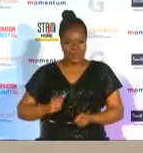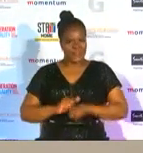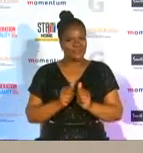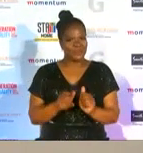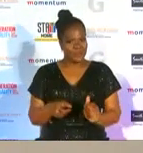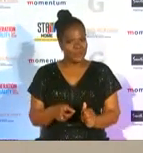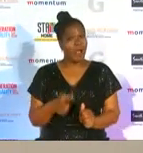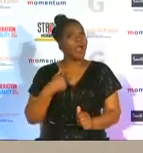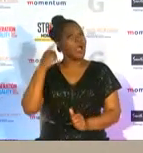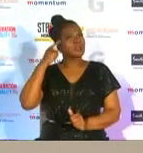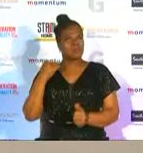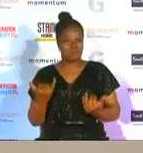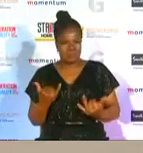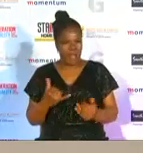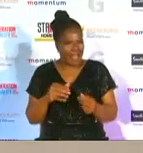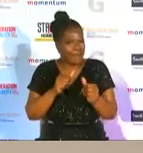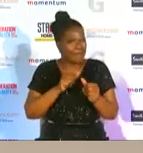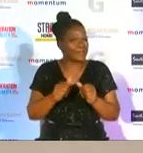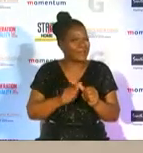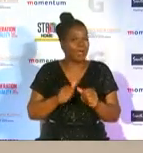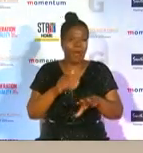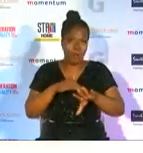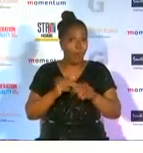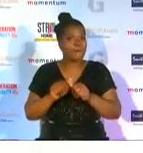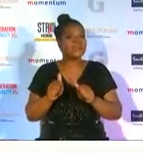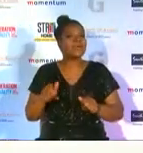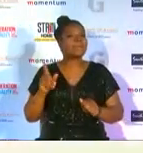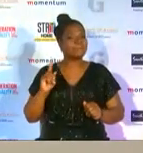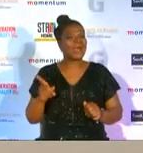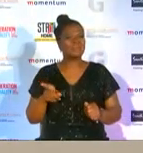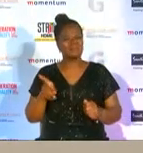it used to be um but there's still a long way to go so um